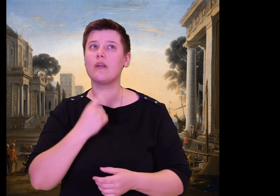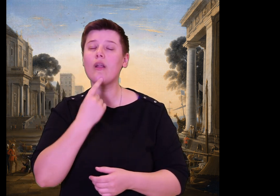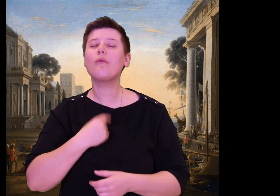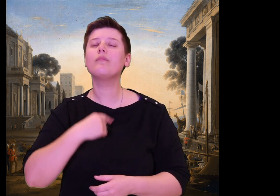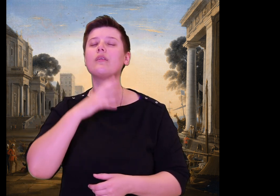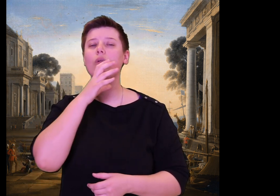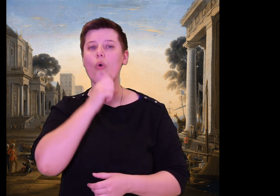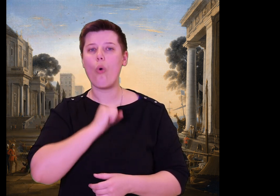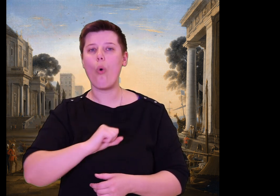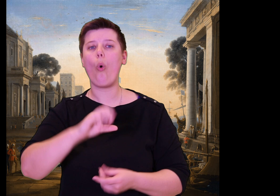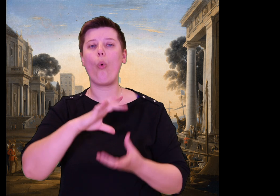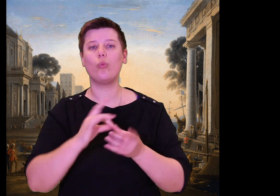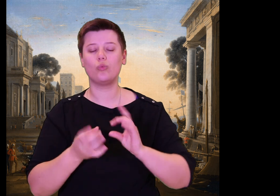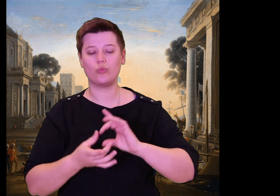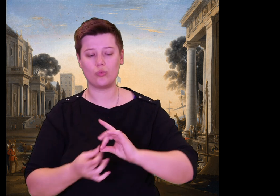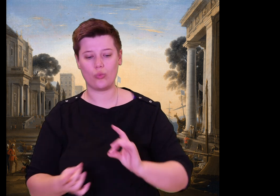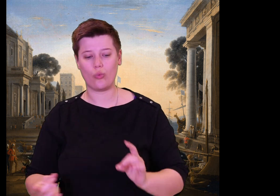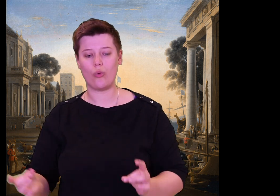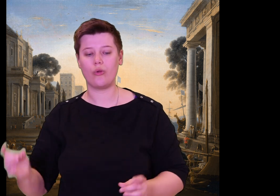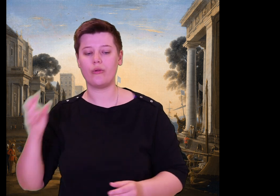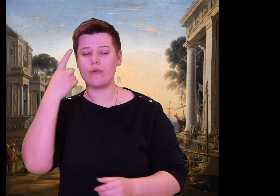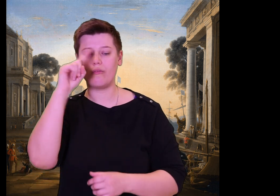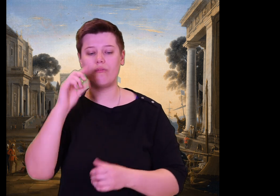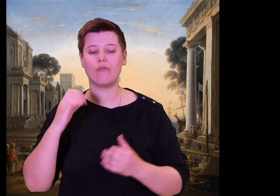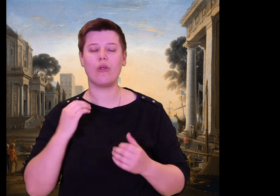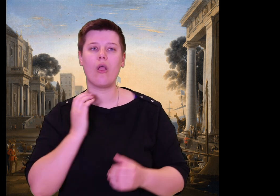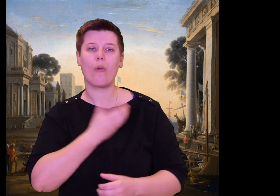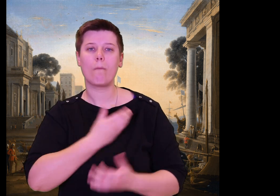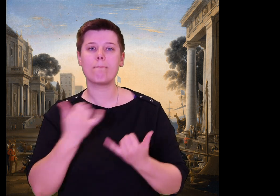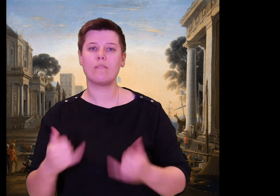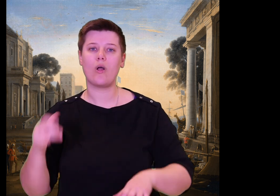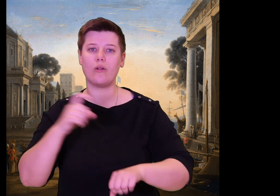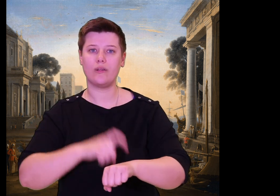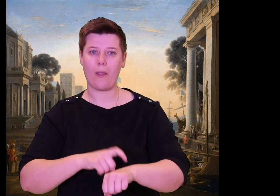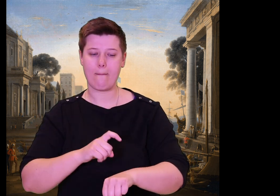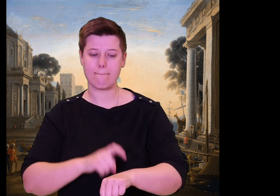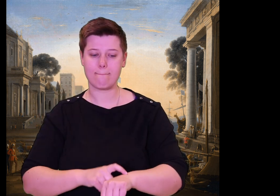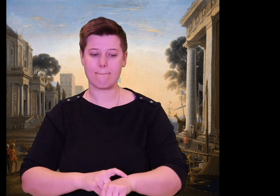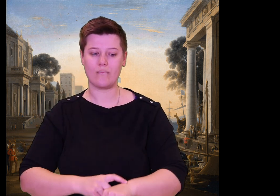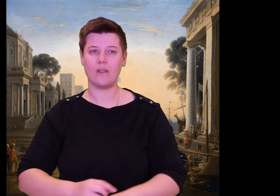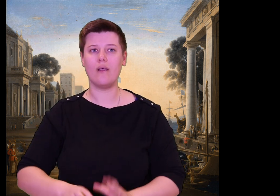home to their own wives--save this man alone.